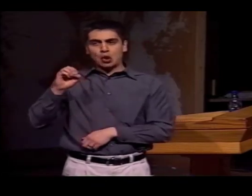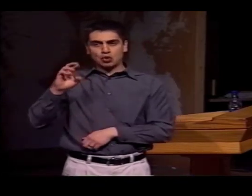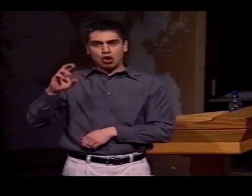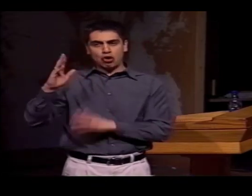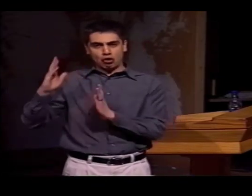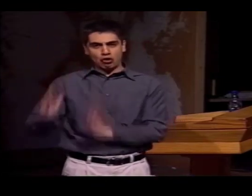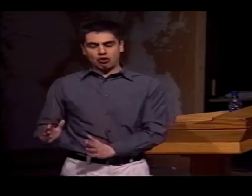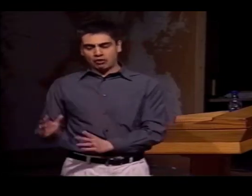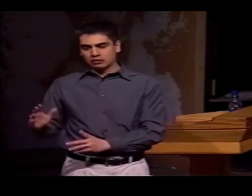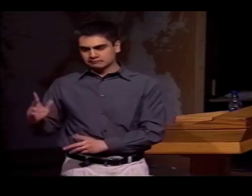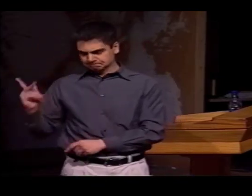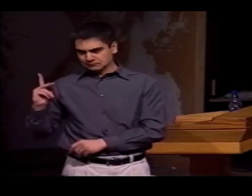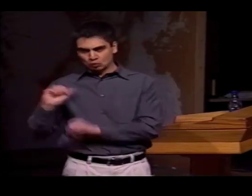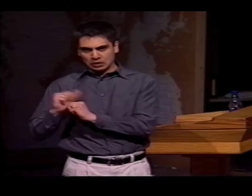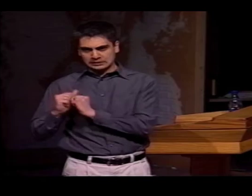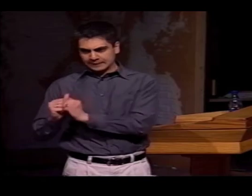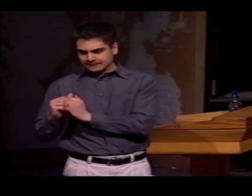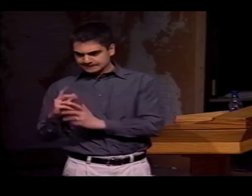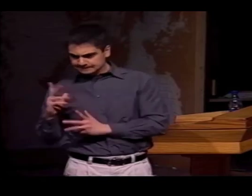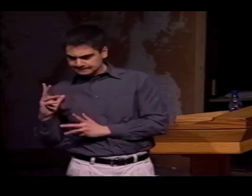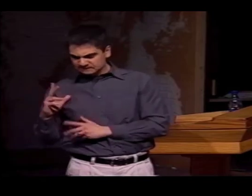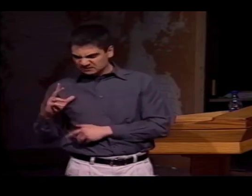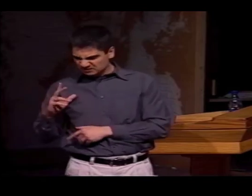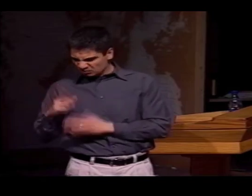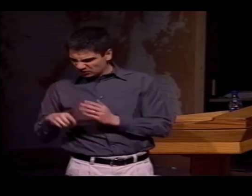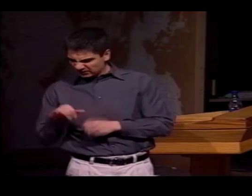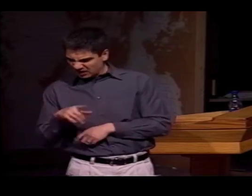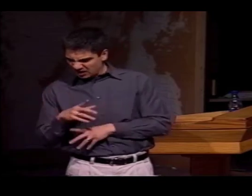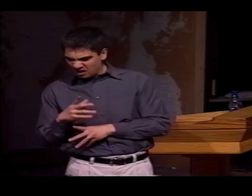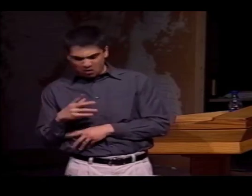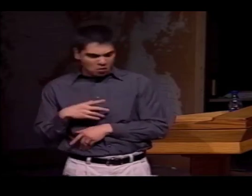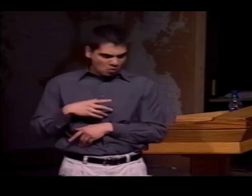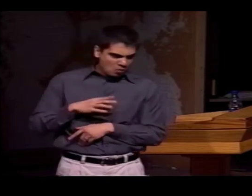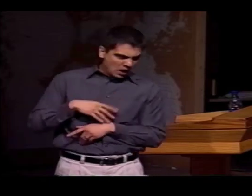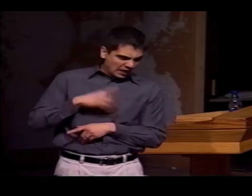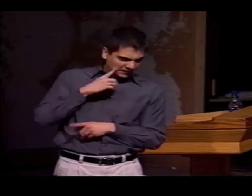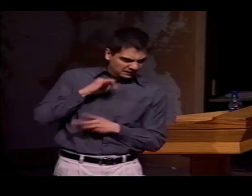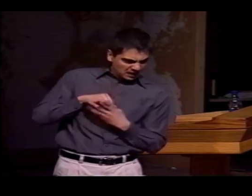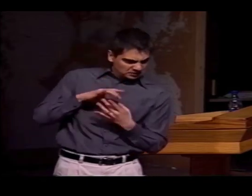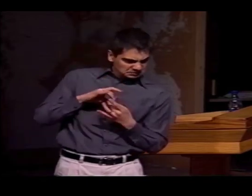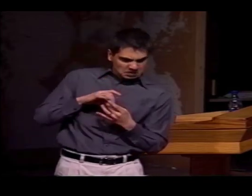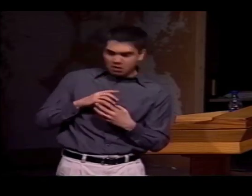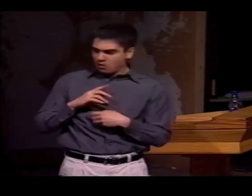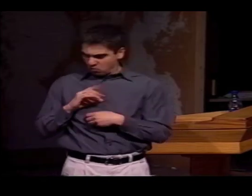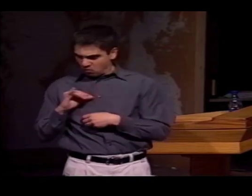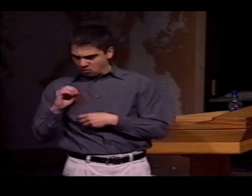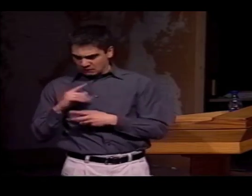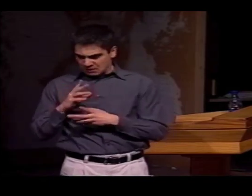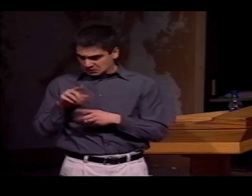I HAD A DEAF PERSON SERVE AS A CODER, AND WE WORKED TOGETHER IN GOING THROUGH EACH OF THE ITEMS, SO WE